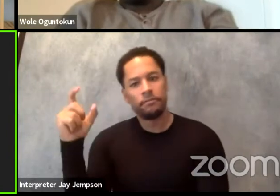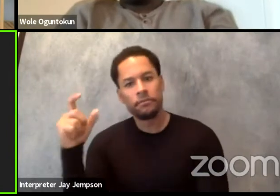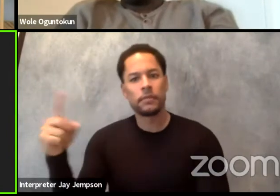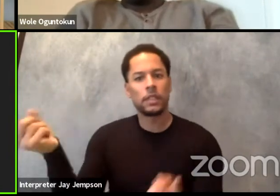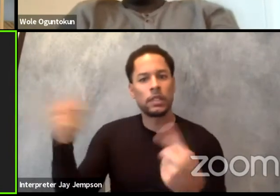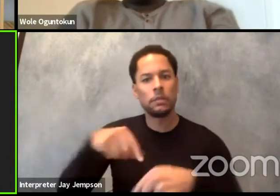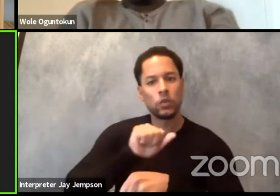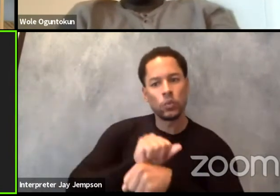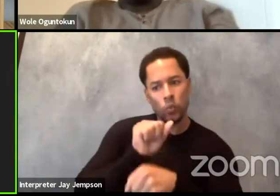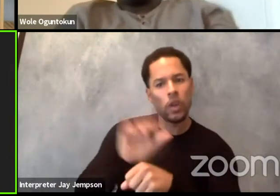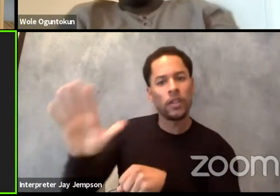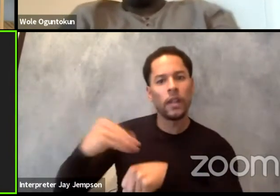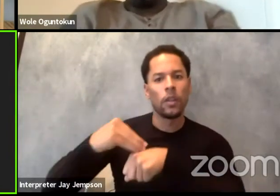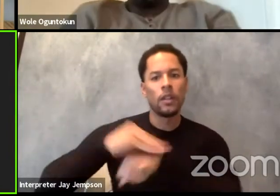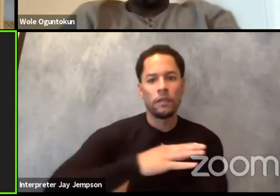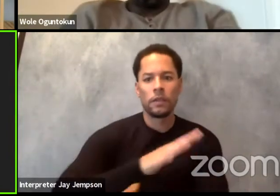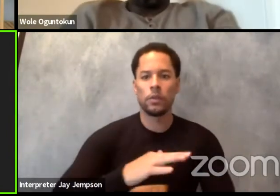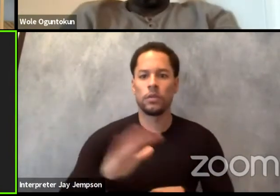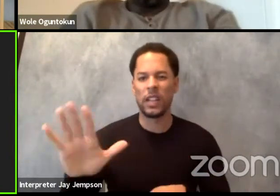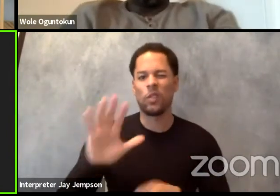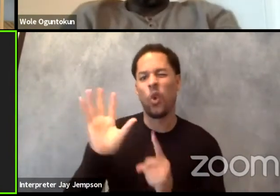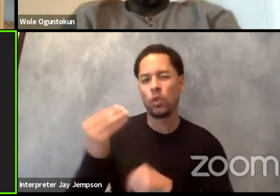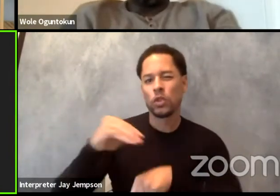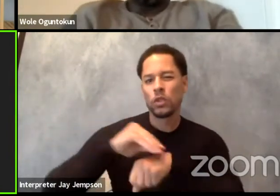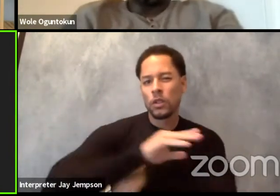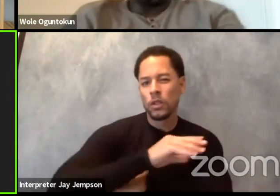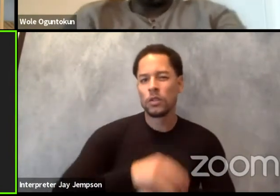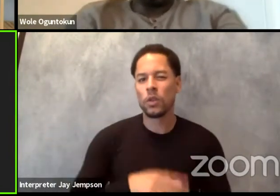are seen as national and ethnic representatives